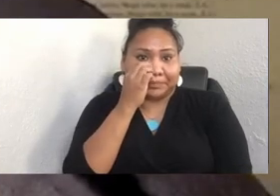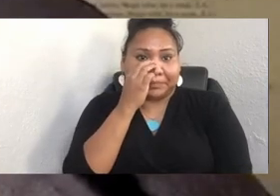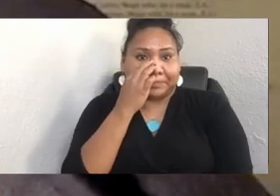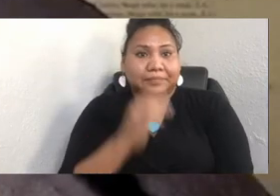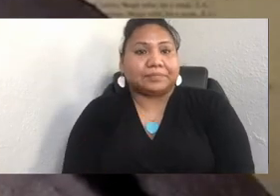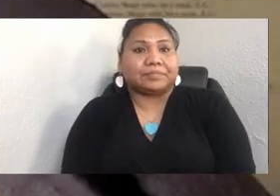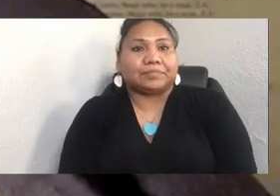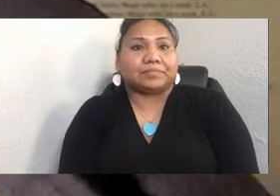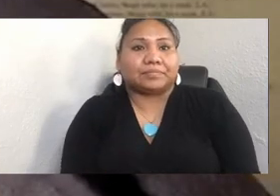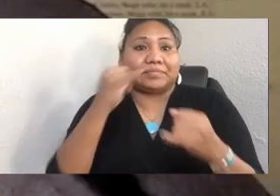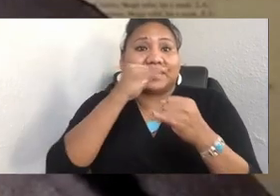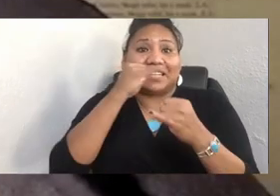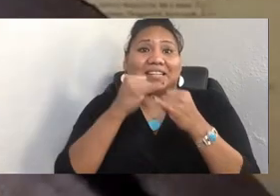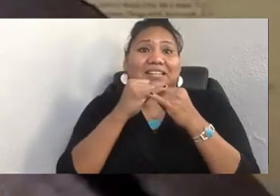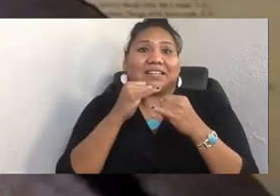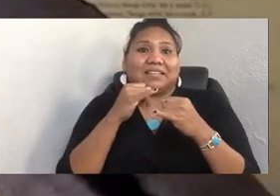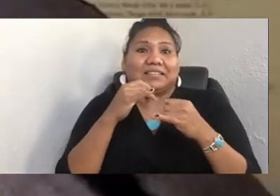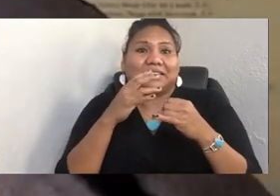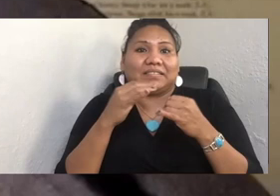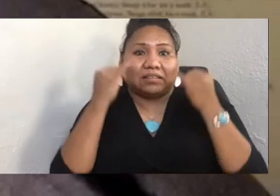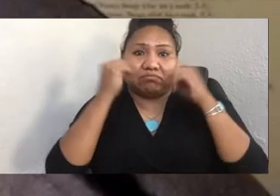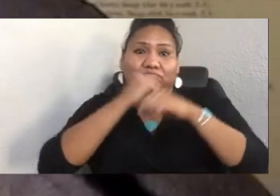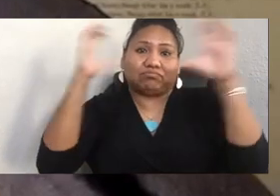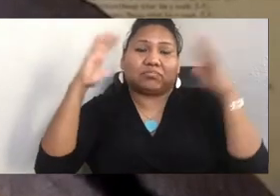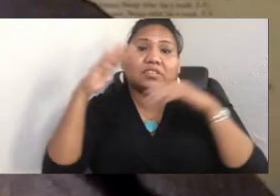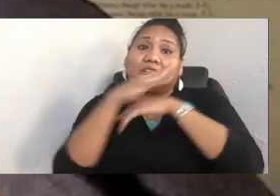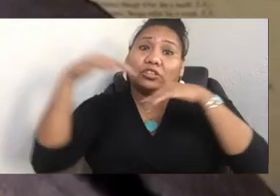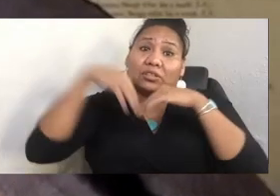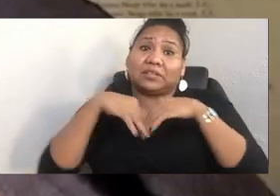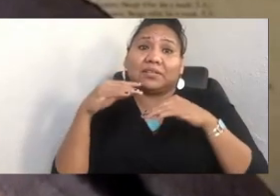Day, the idea of bringing forward these issues.